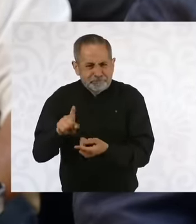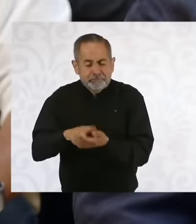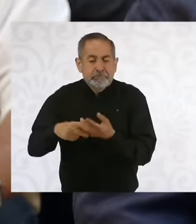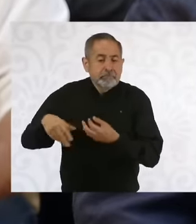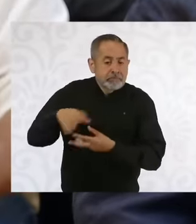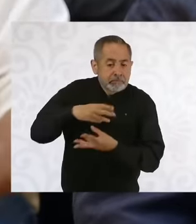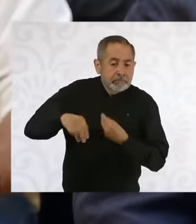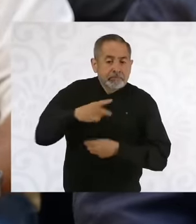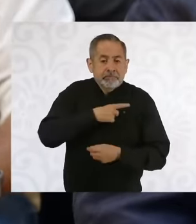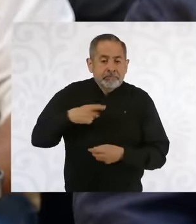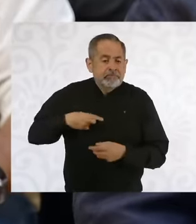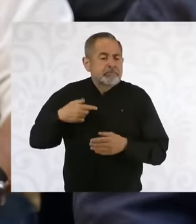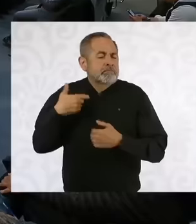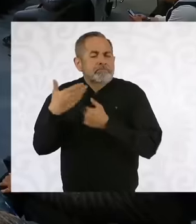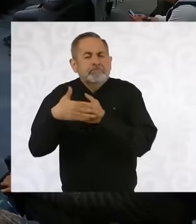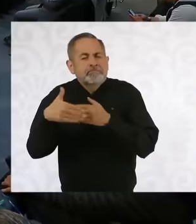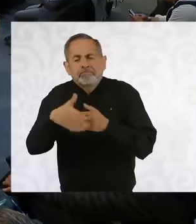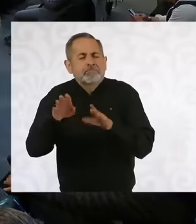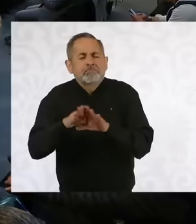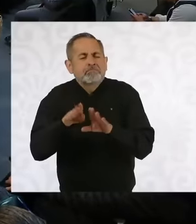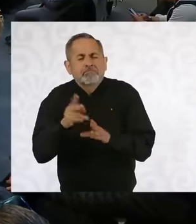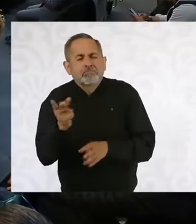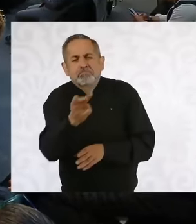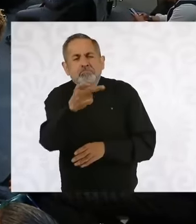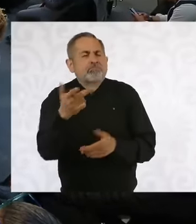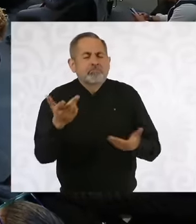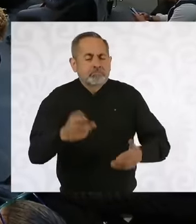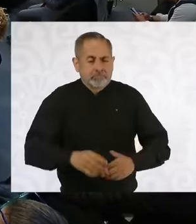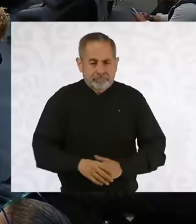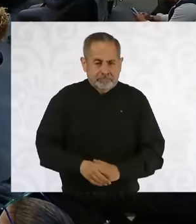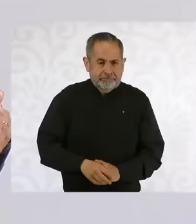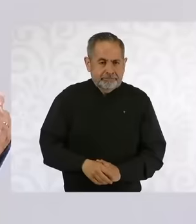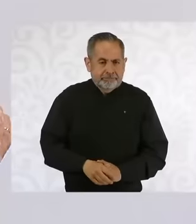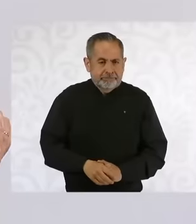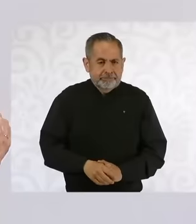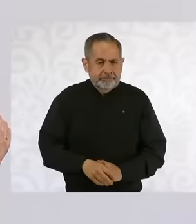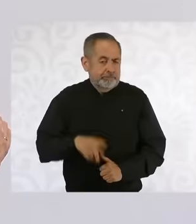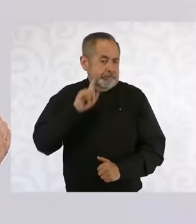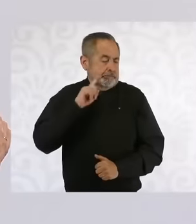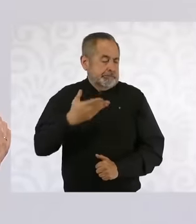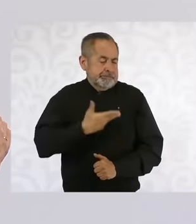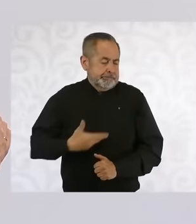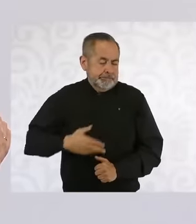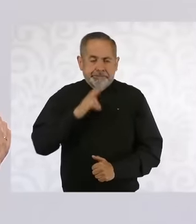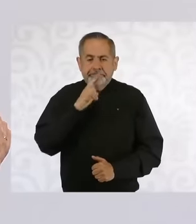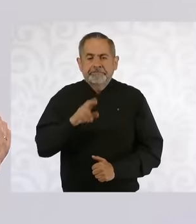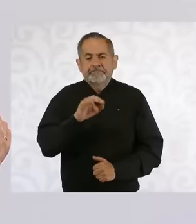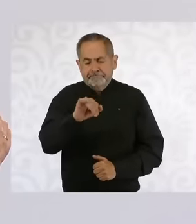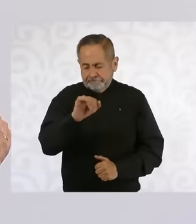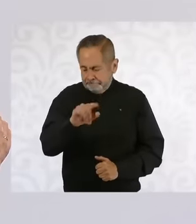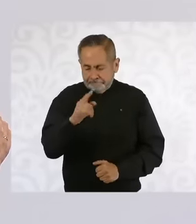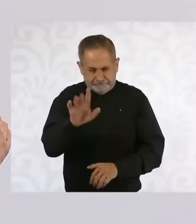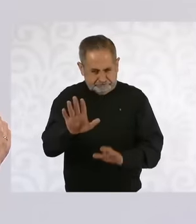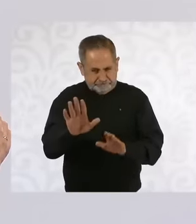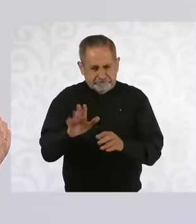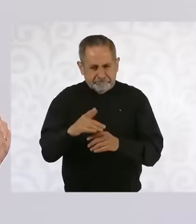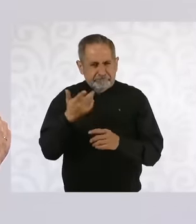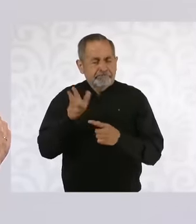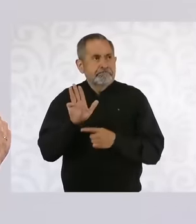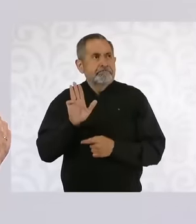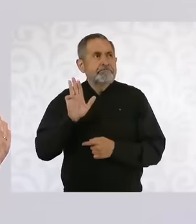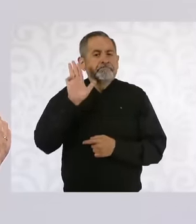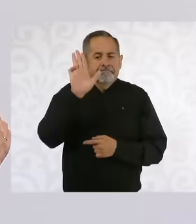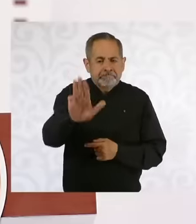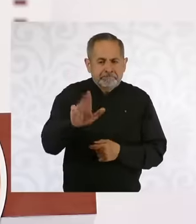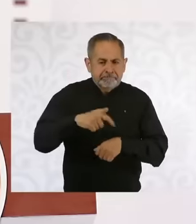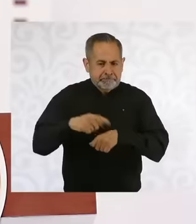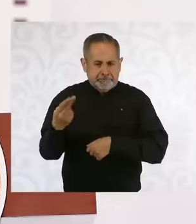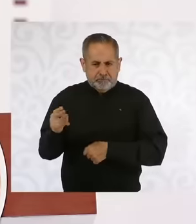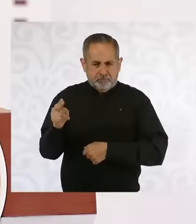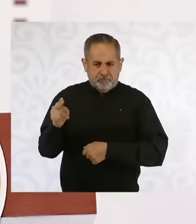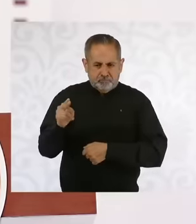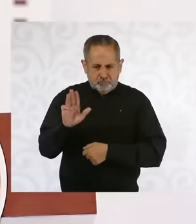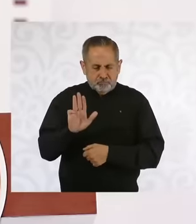by 2025 yes, uh, we are going to present the This Wednesday, November 8, we are going to present the